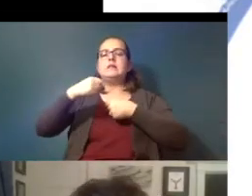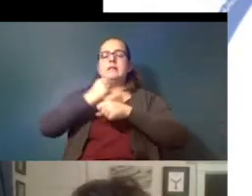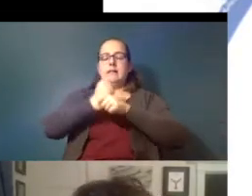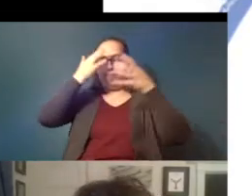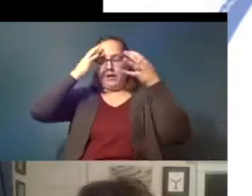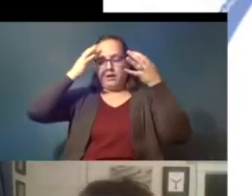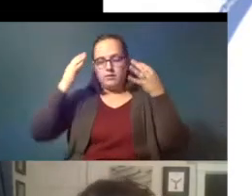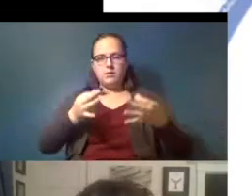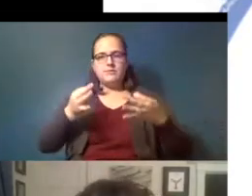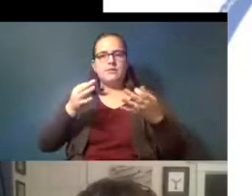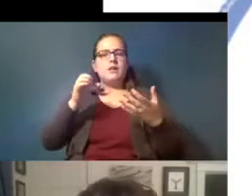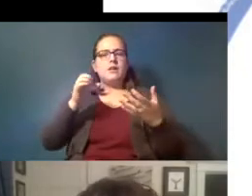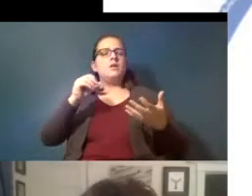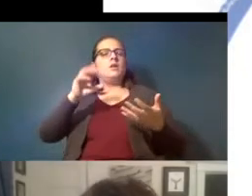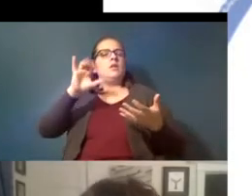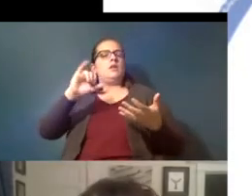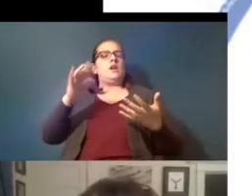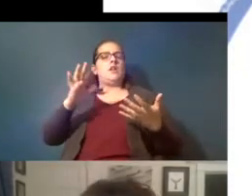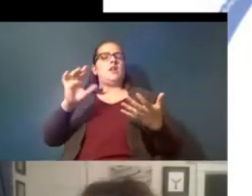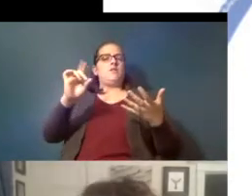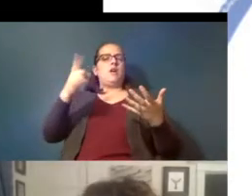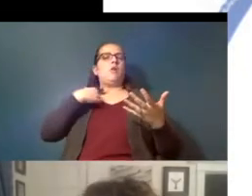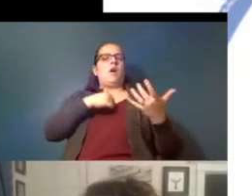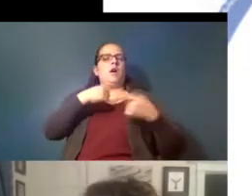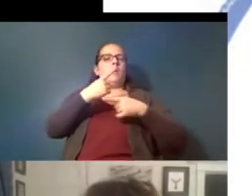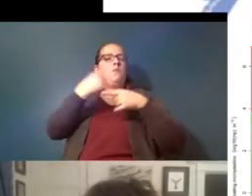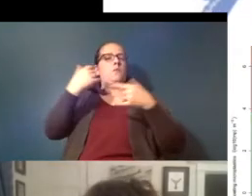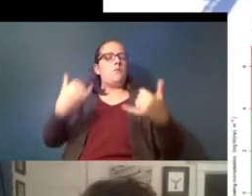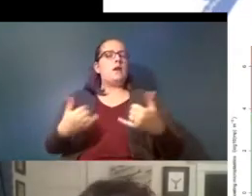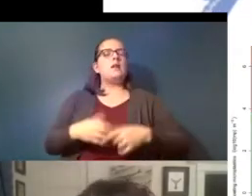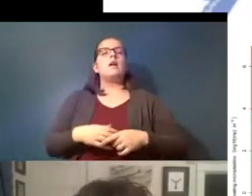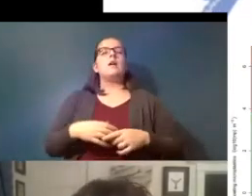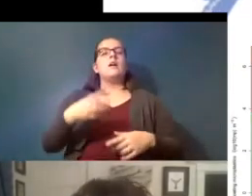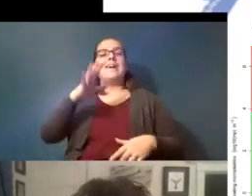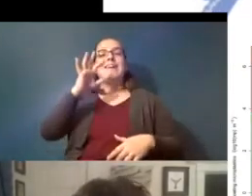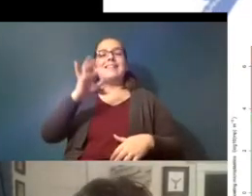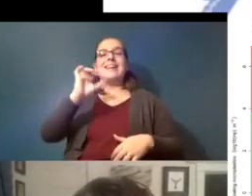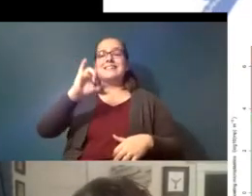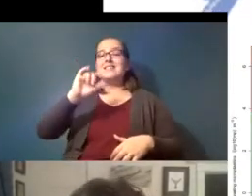and so that's kind of where where we are right now and that's just in the state of california